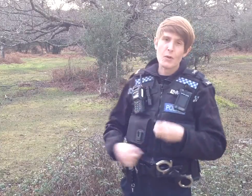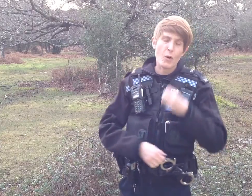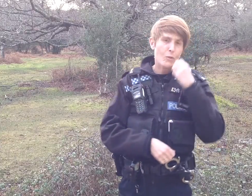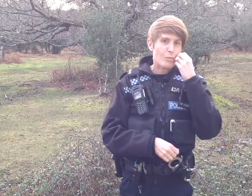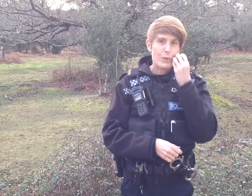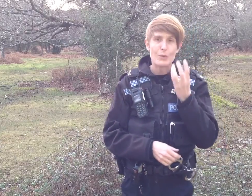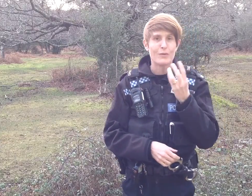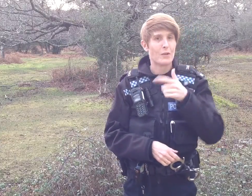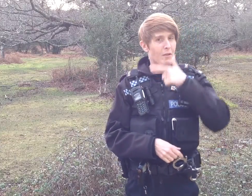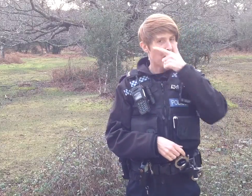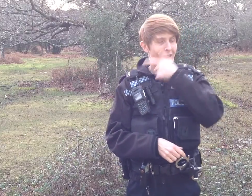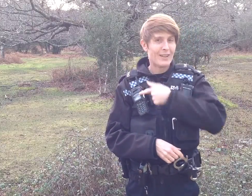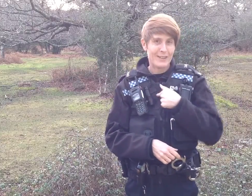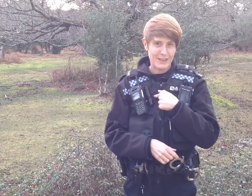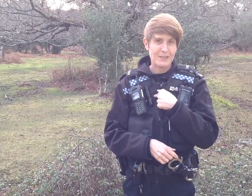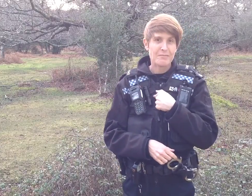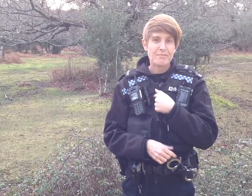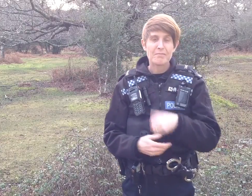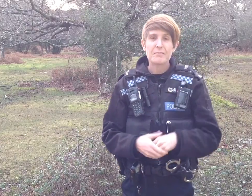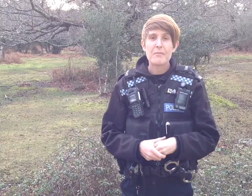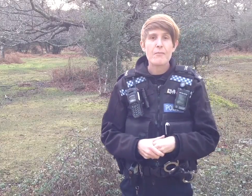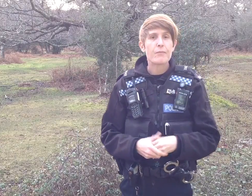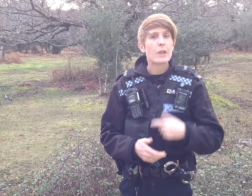It's beautiful! Lucky me!